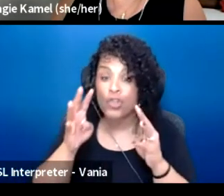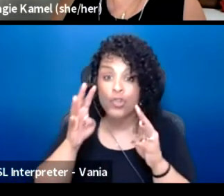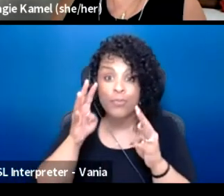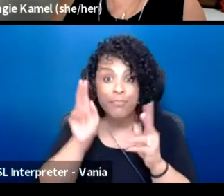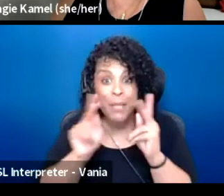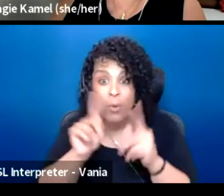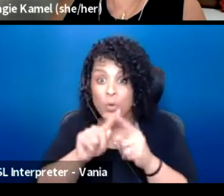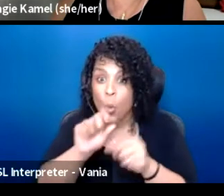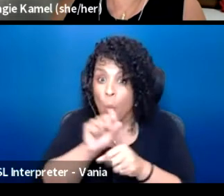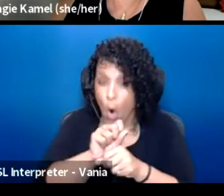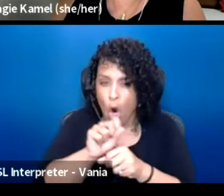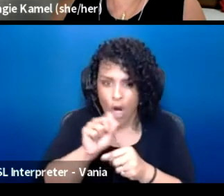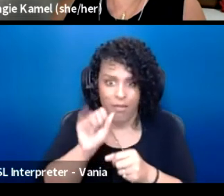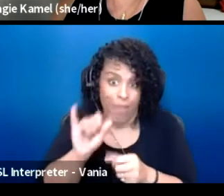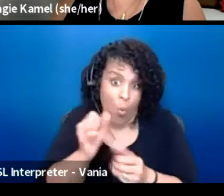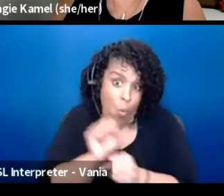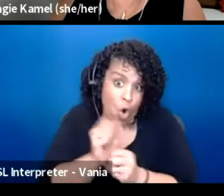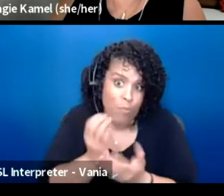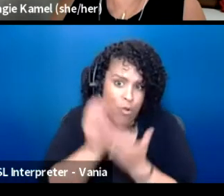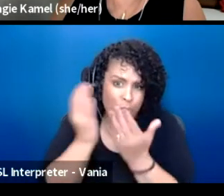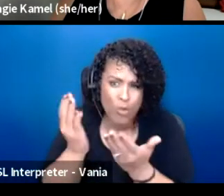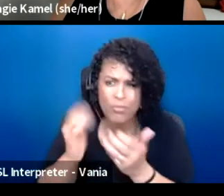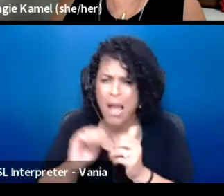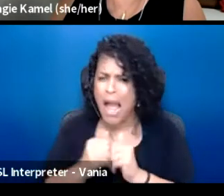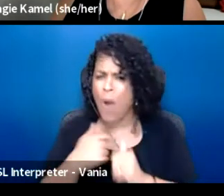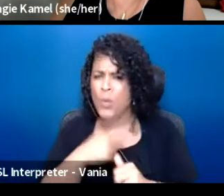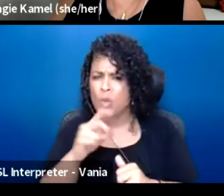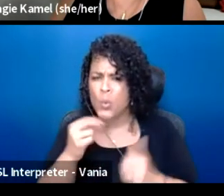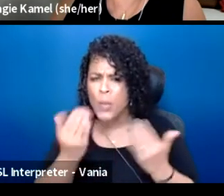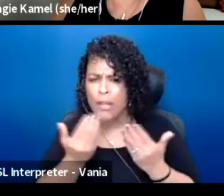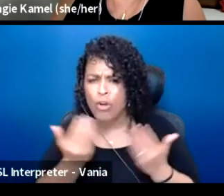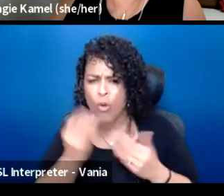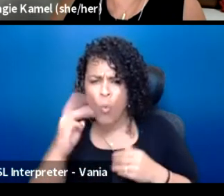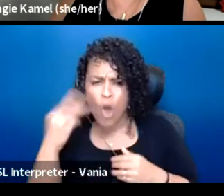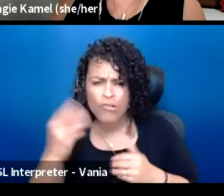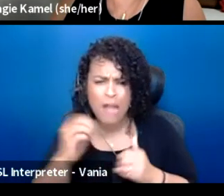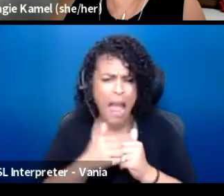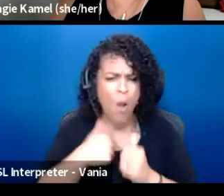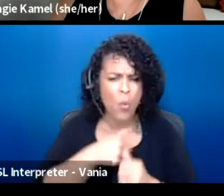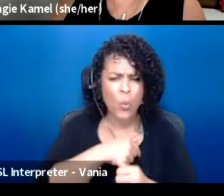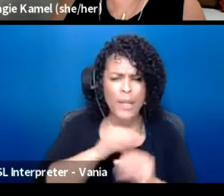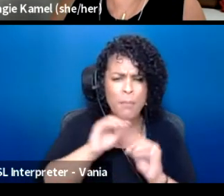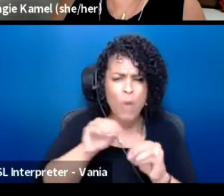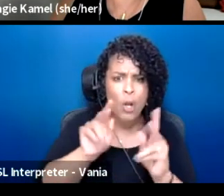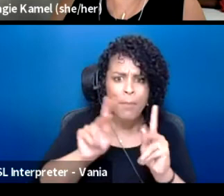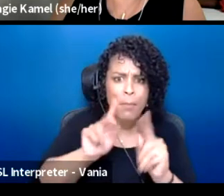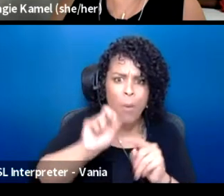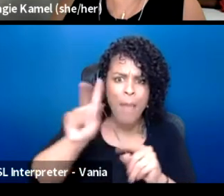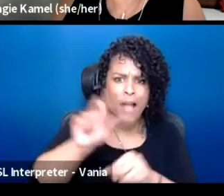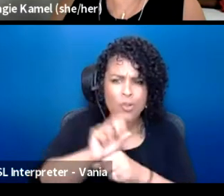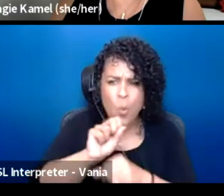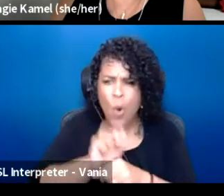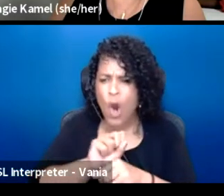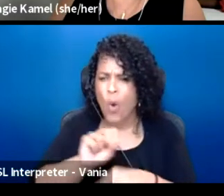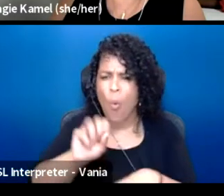But imagine that maybe how do we do that here in Washington? How do we put creative workers to work with whatever this new WPA kind of program is?